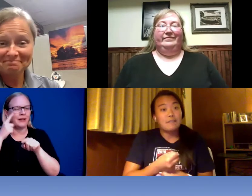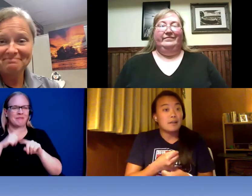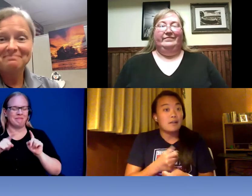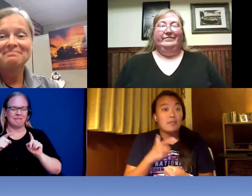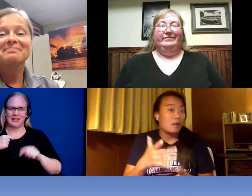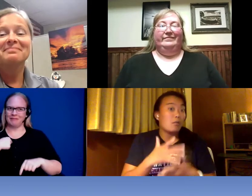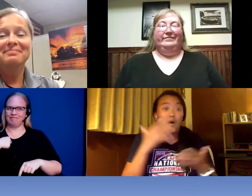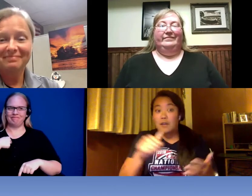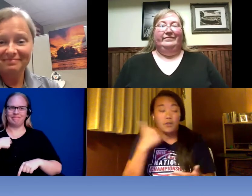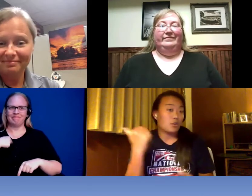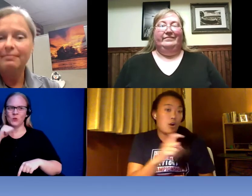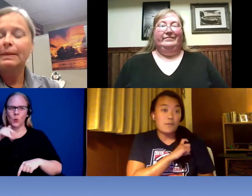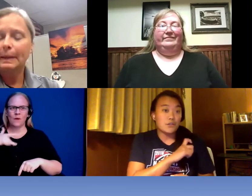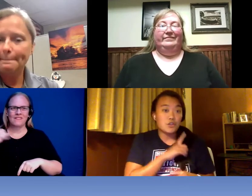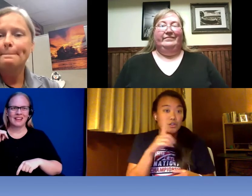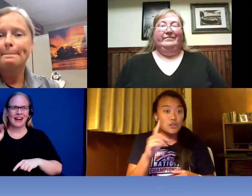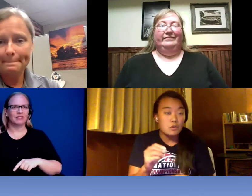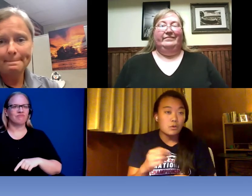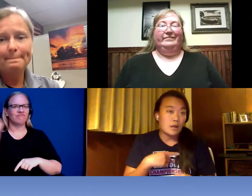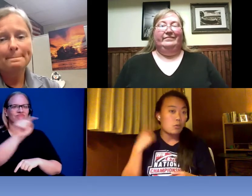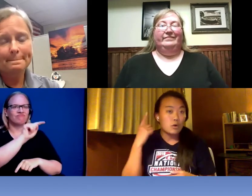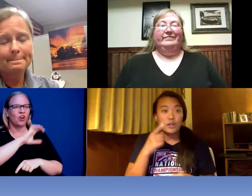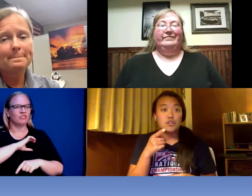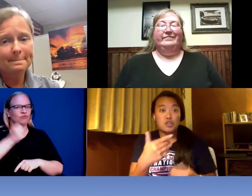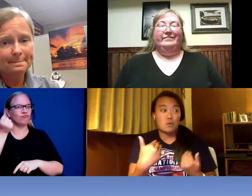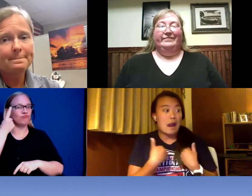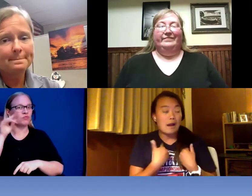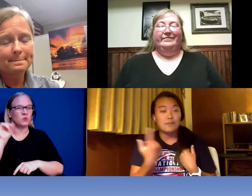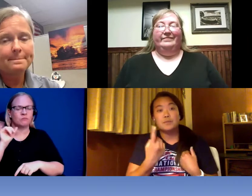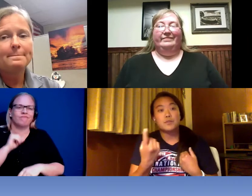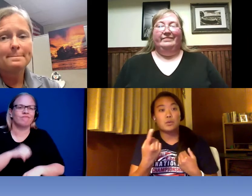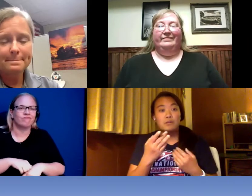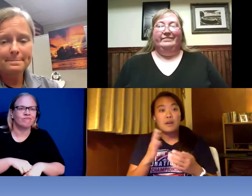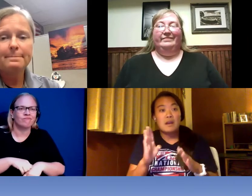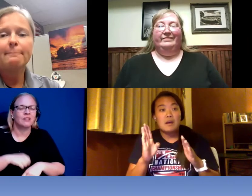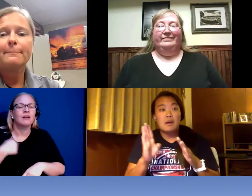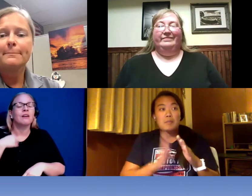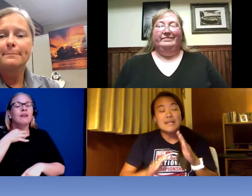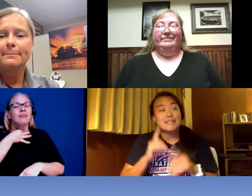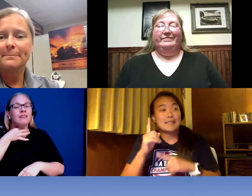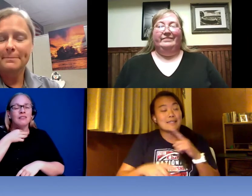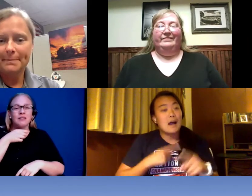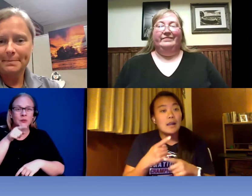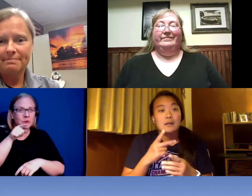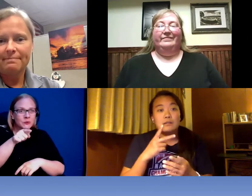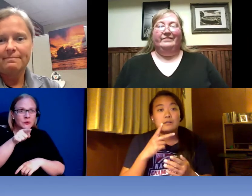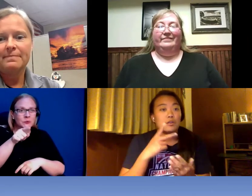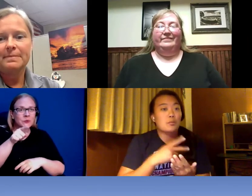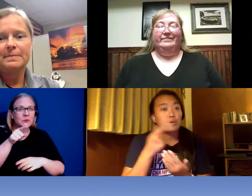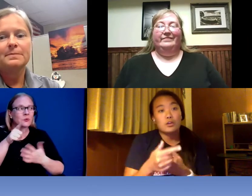confident that a lot of other officers do. And I am wondering do you have some sort of basic sign